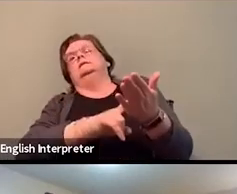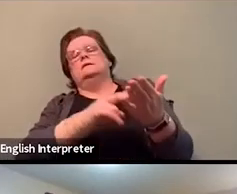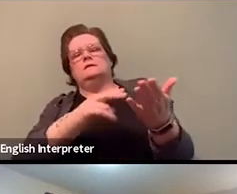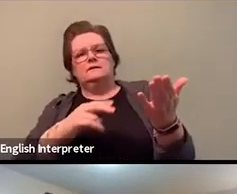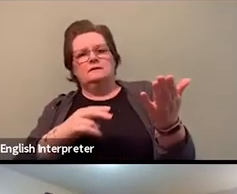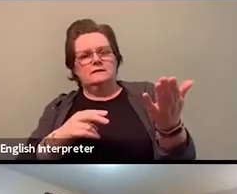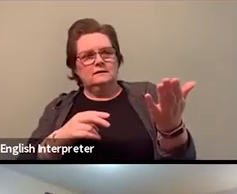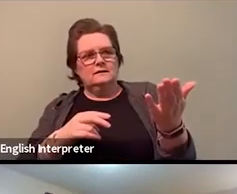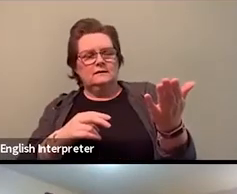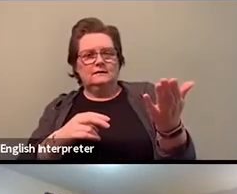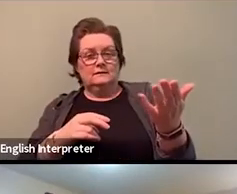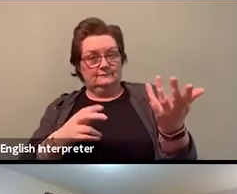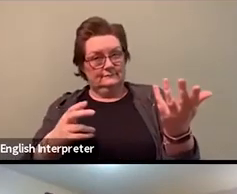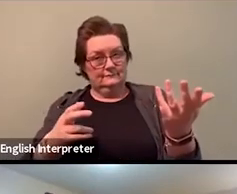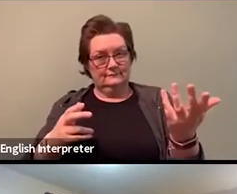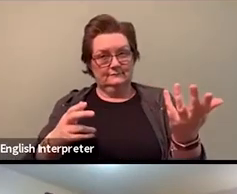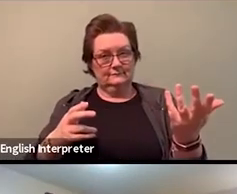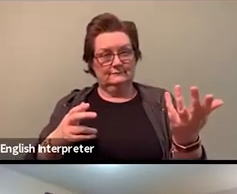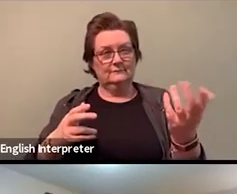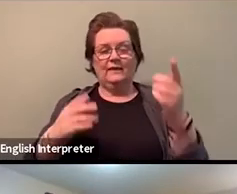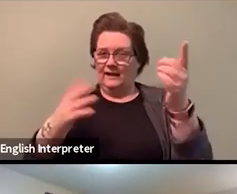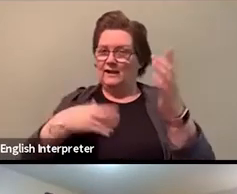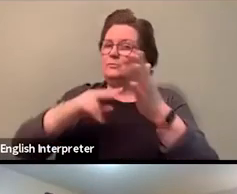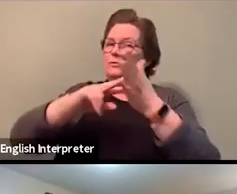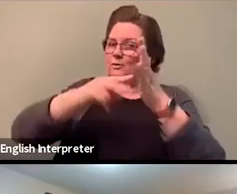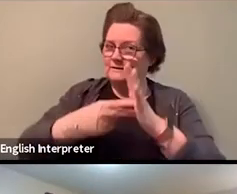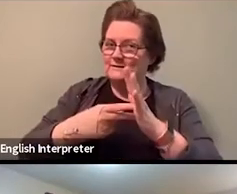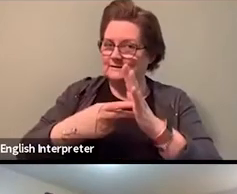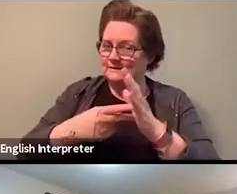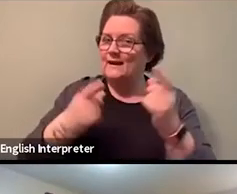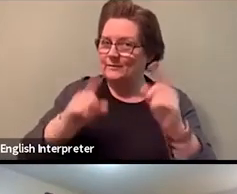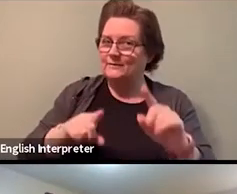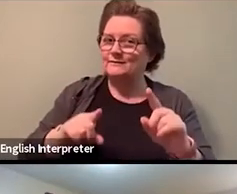They happen to further marginalized folks